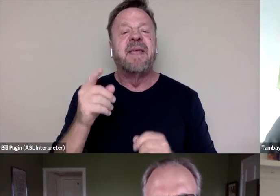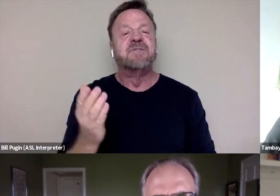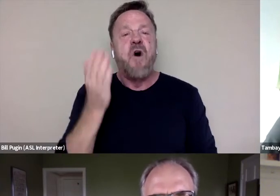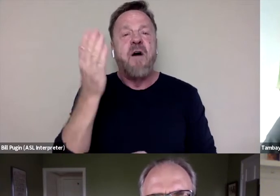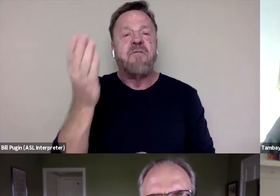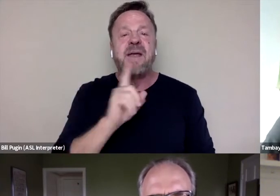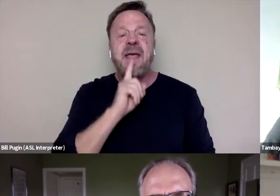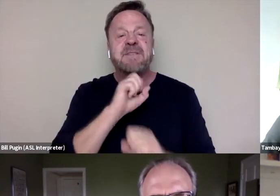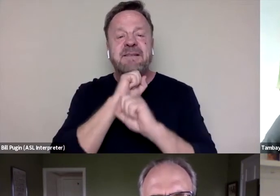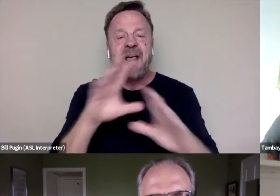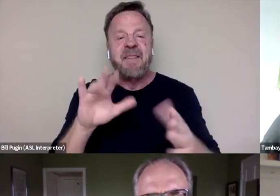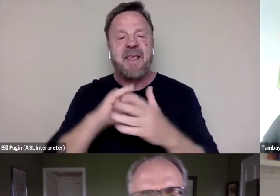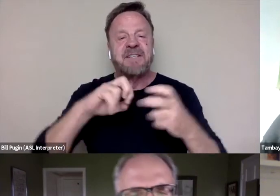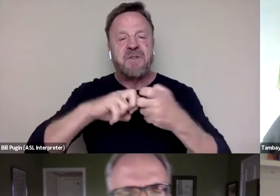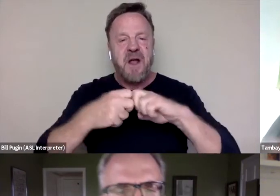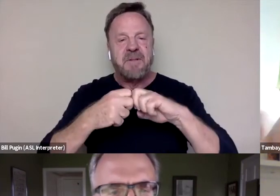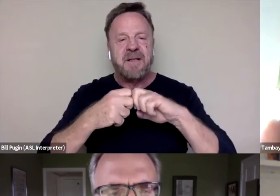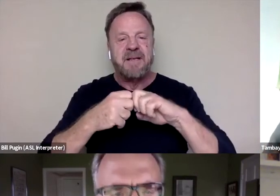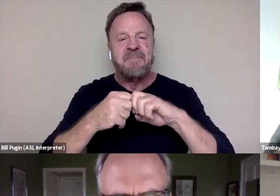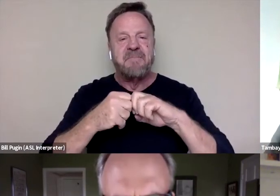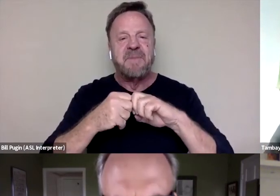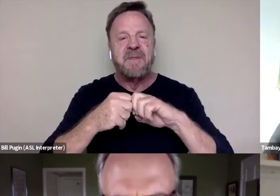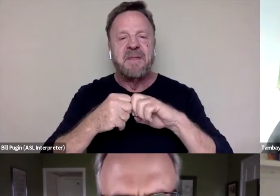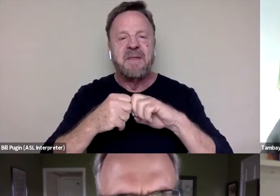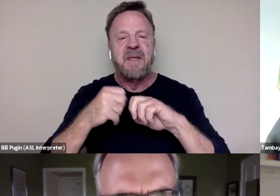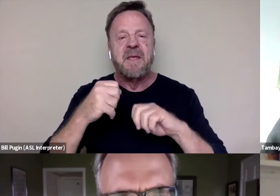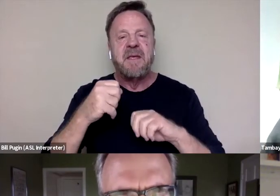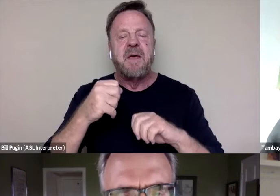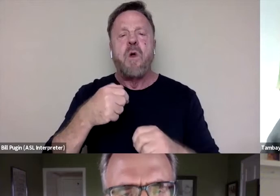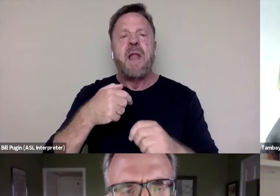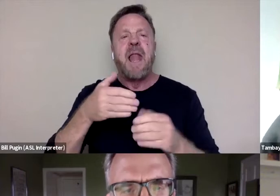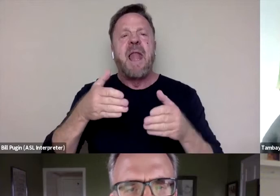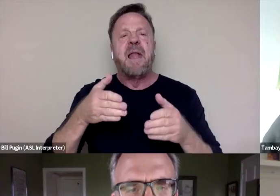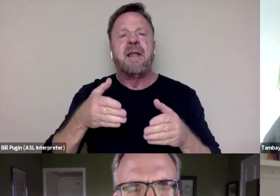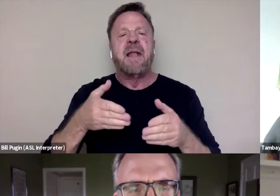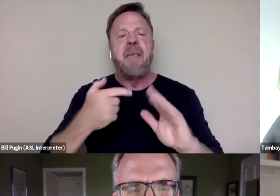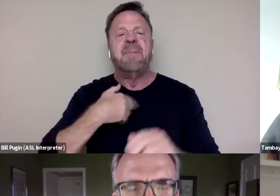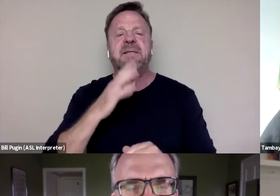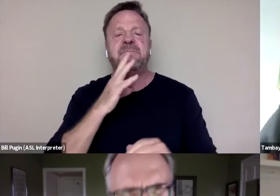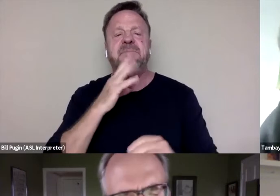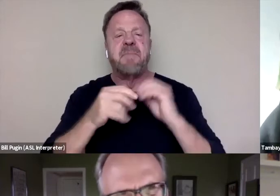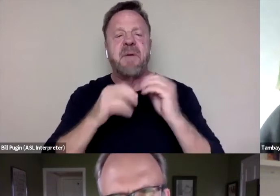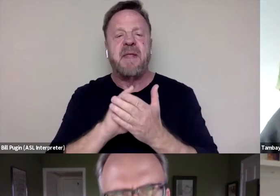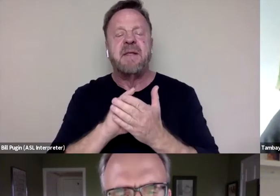That's the problem. He's offering-- Let me speak to that. Go ahead, Kirby. - No, no, no.